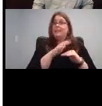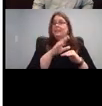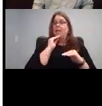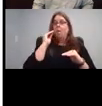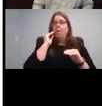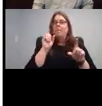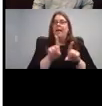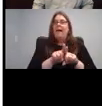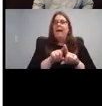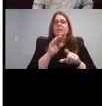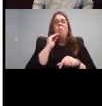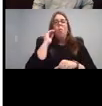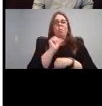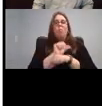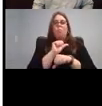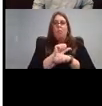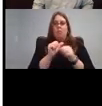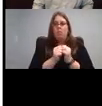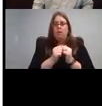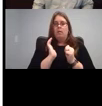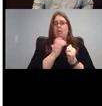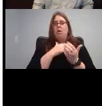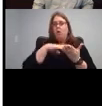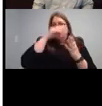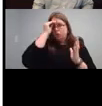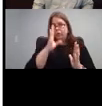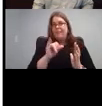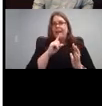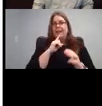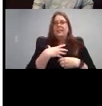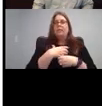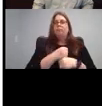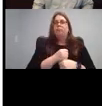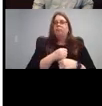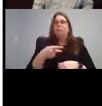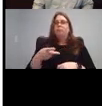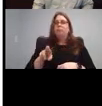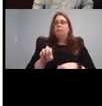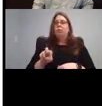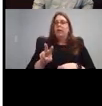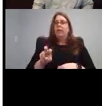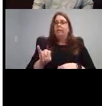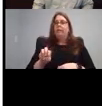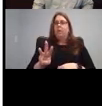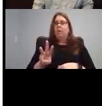This is a quick little preview. These are ways to target speech and language skills.